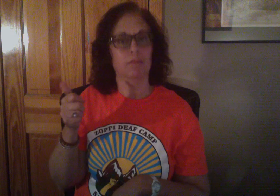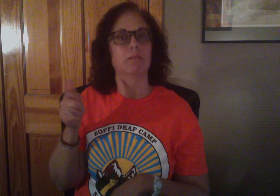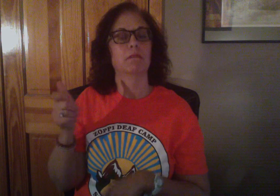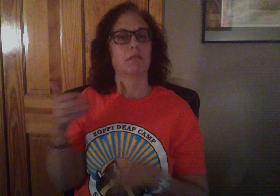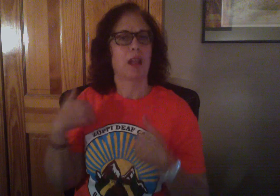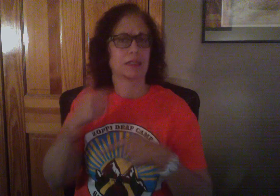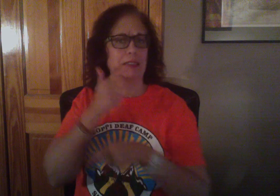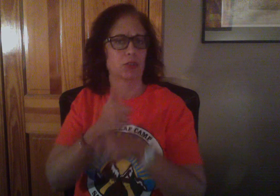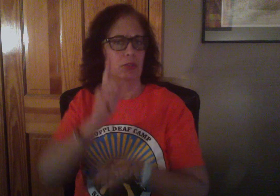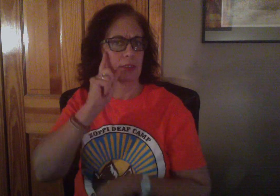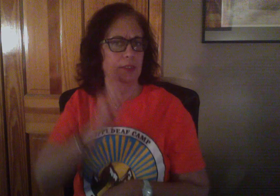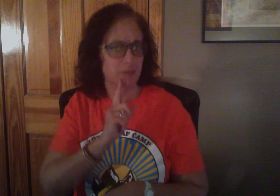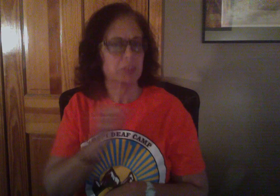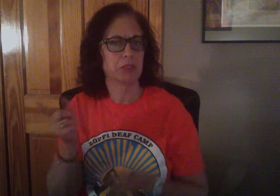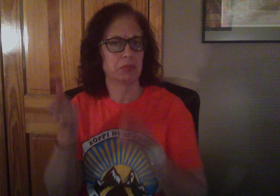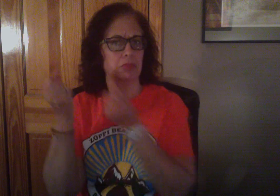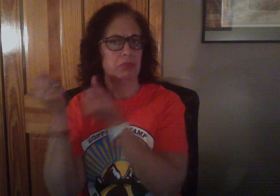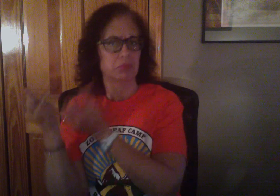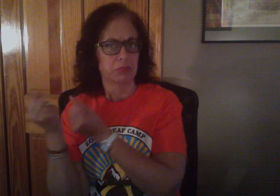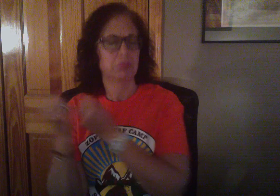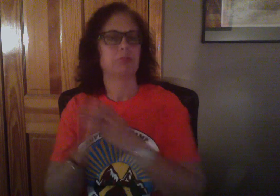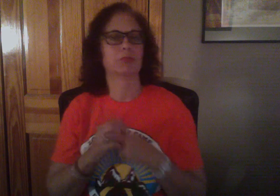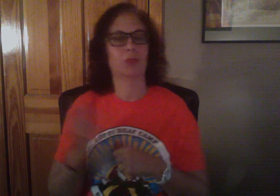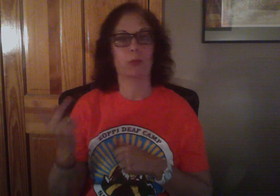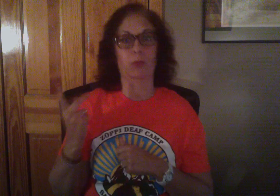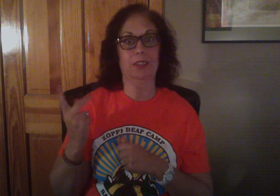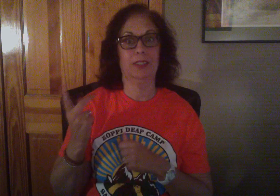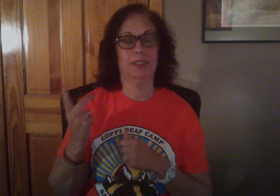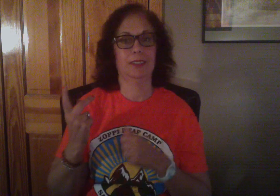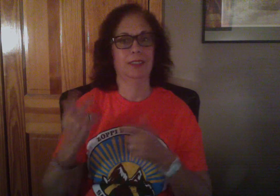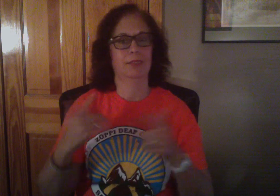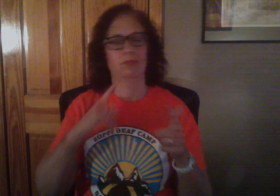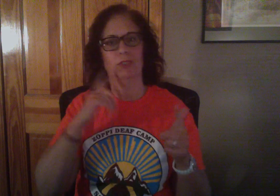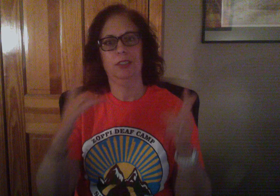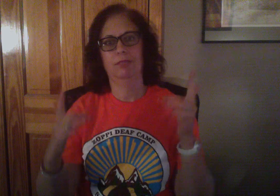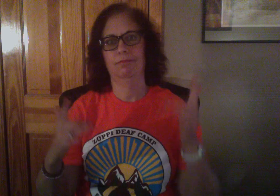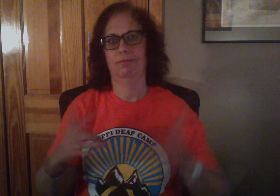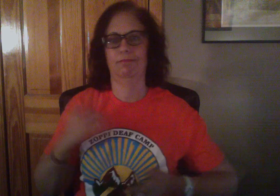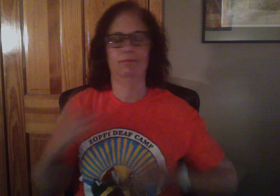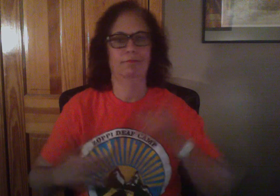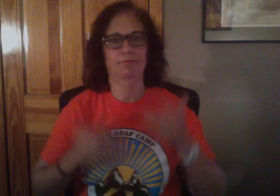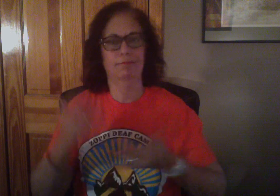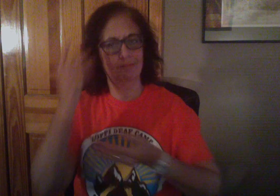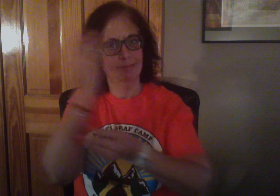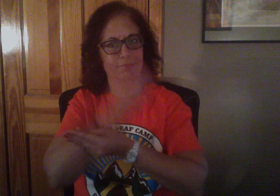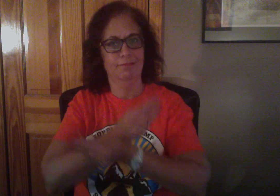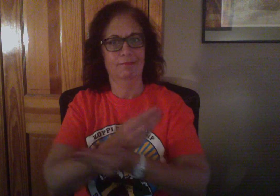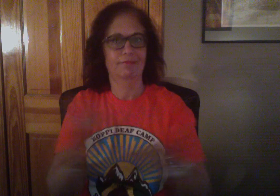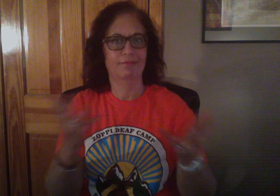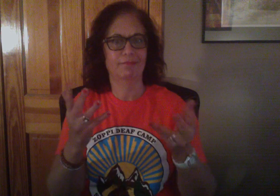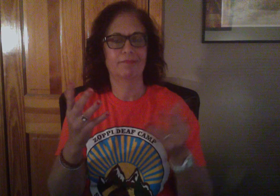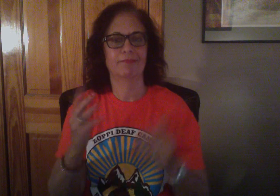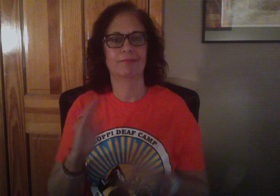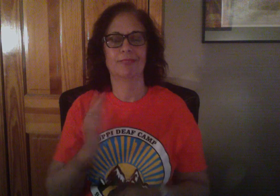Bismarck has a sister who is deaf too. Bismarck and I are very excited to announce that